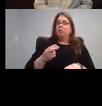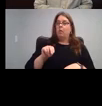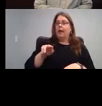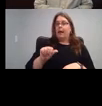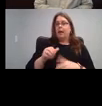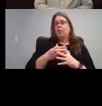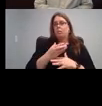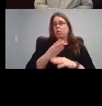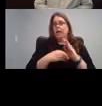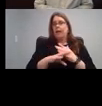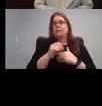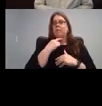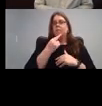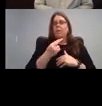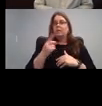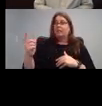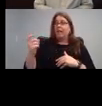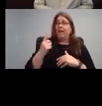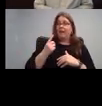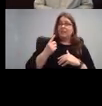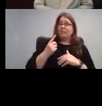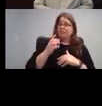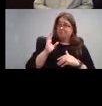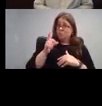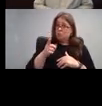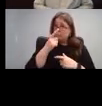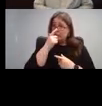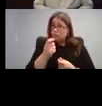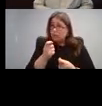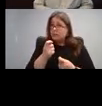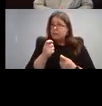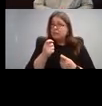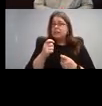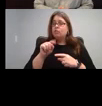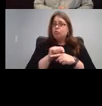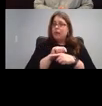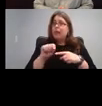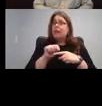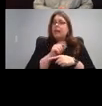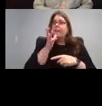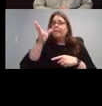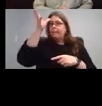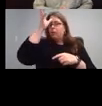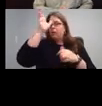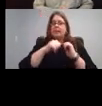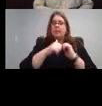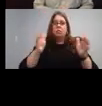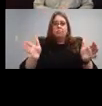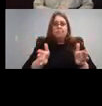if I might be interested in doing some sort of training for parents on how to promote communication at home with their